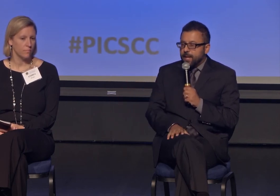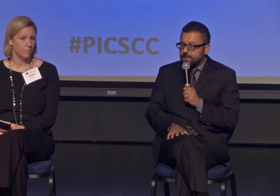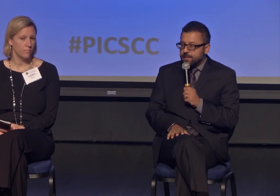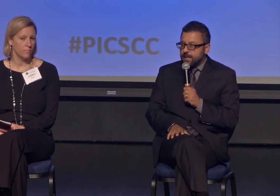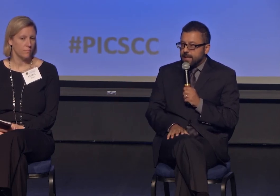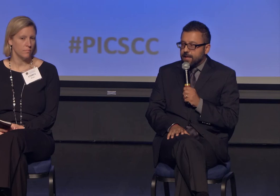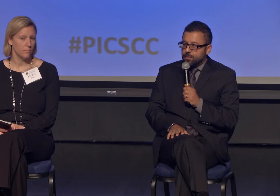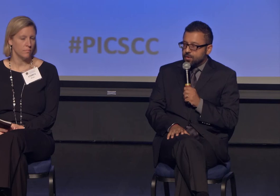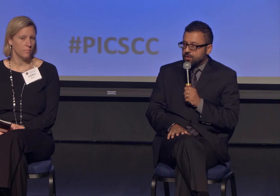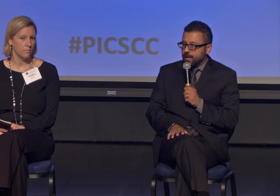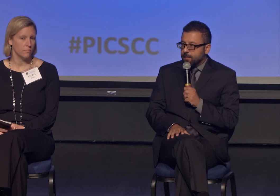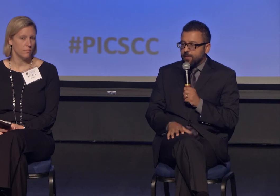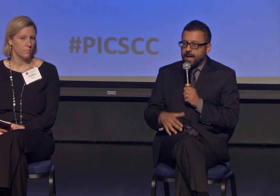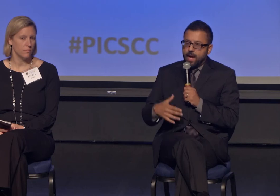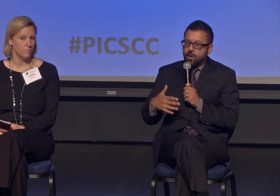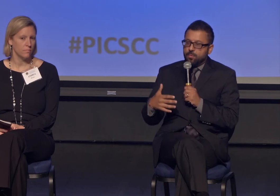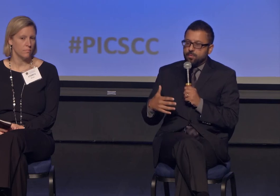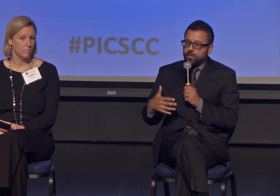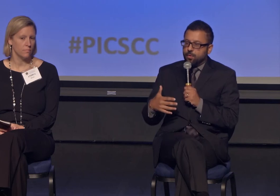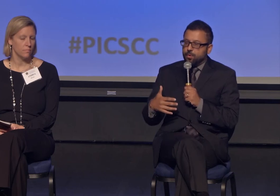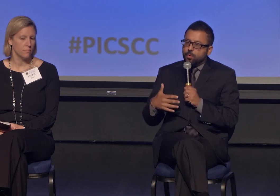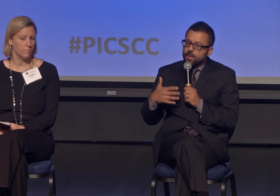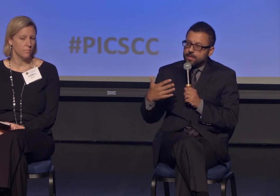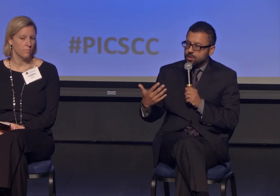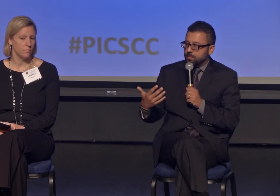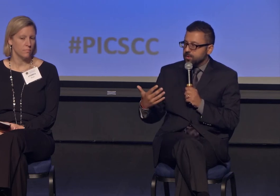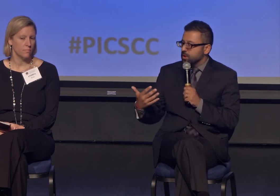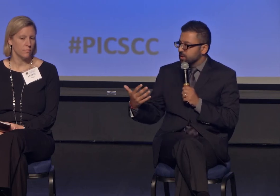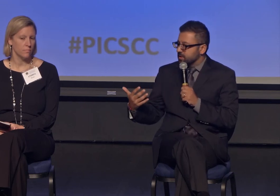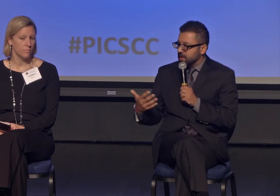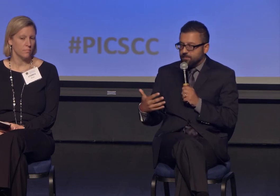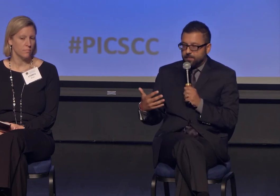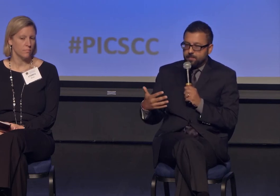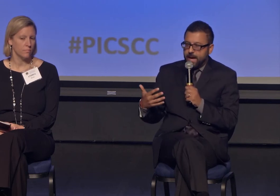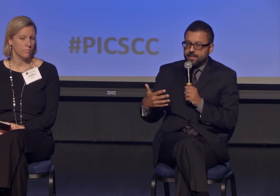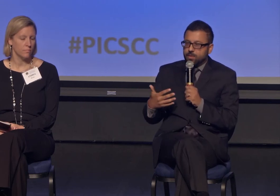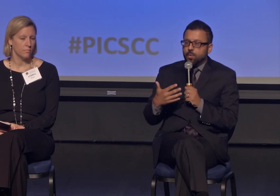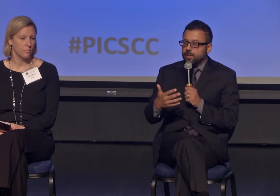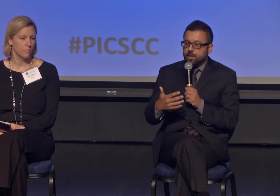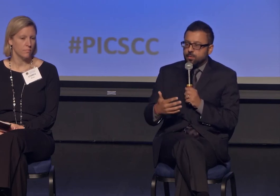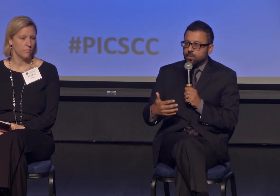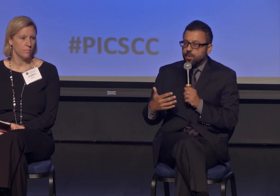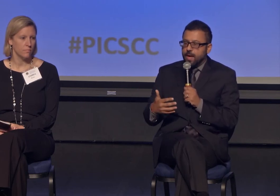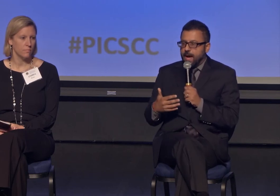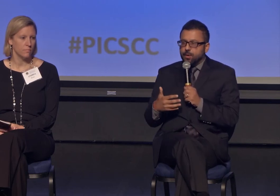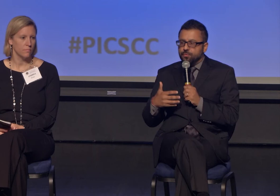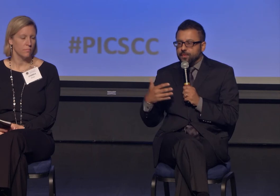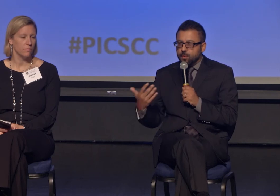but if you start talking about how you know, your relationship with Jesus impacts the work you do,